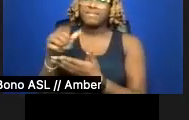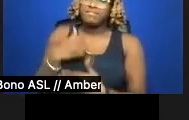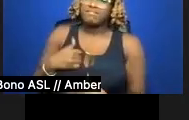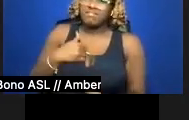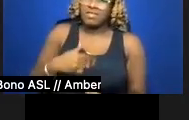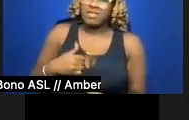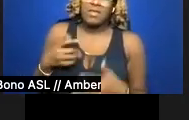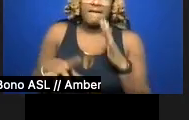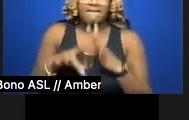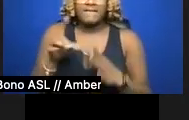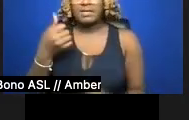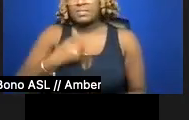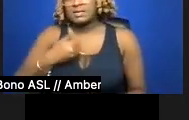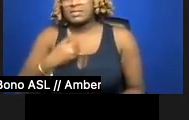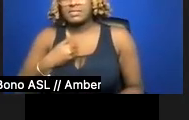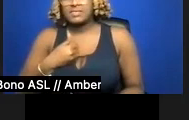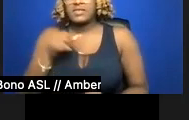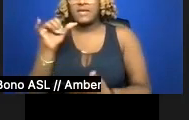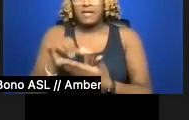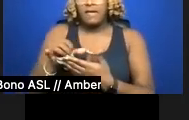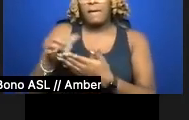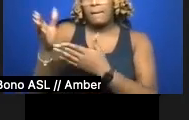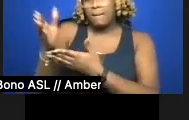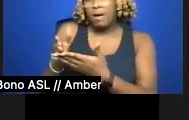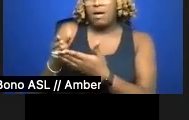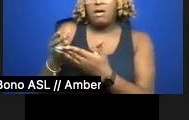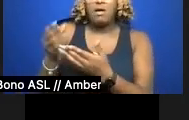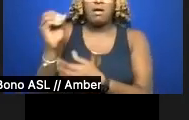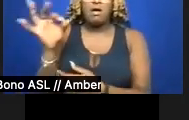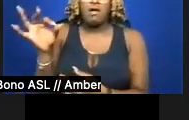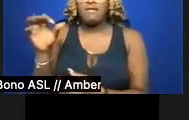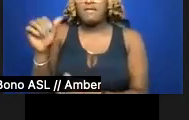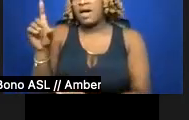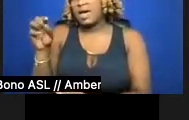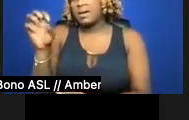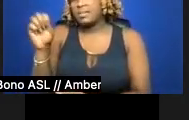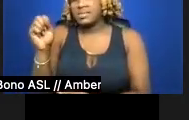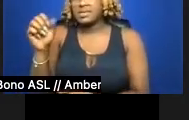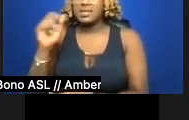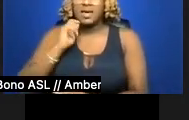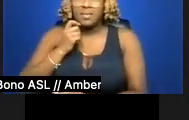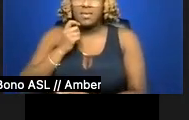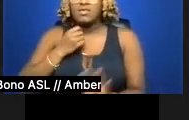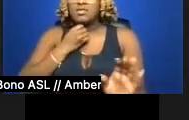a crease of pigment flaking off an Adam's apple, the archaic liability of exposed brick.